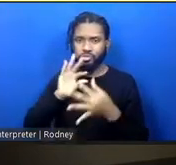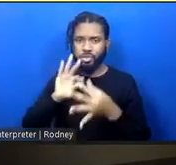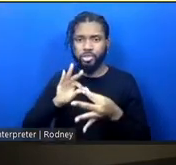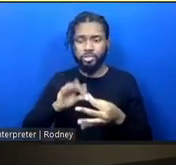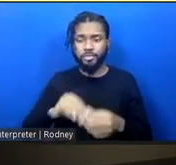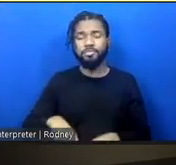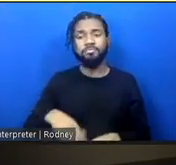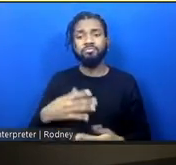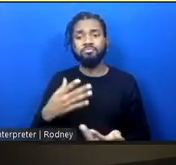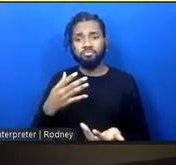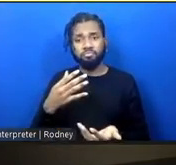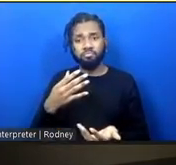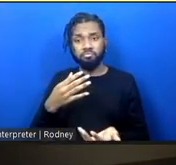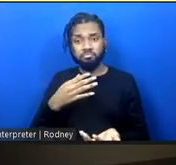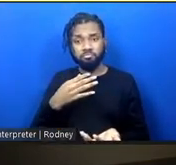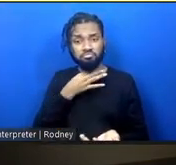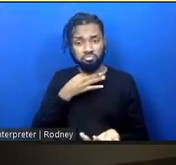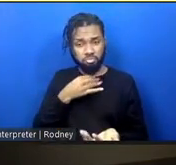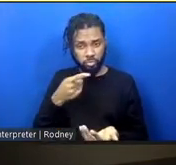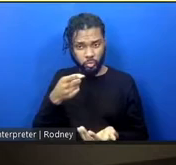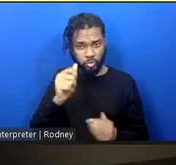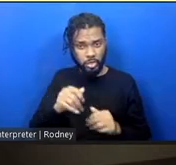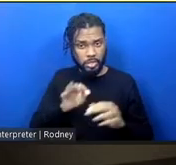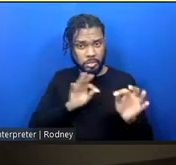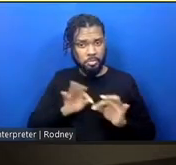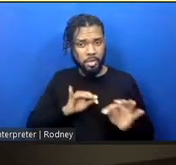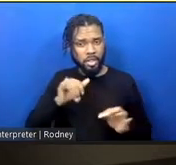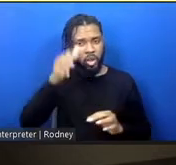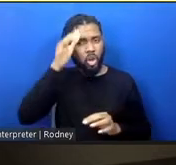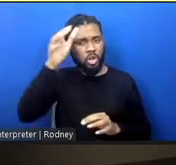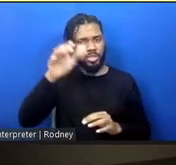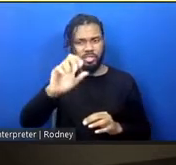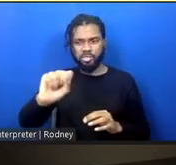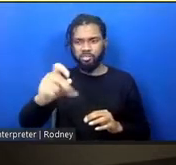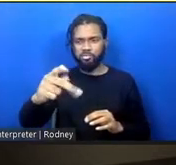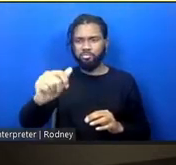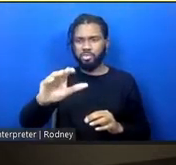Can you explain this concept of spatial justice? How are these two things connected?